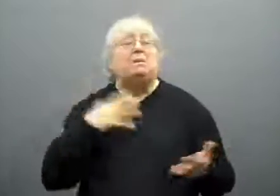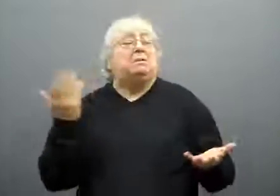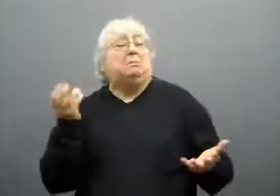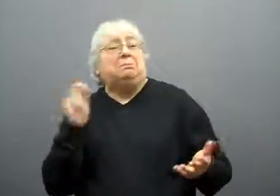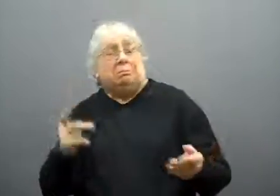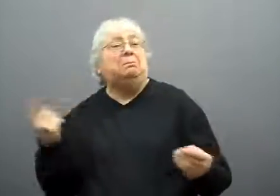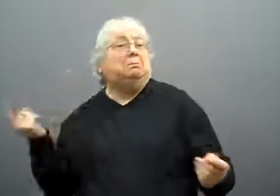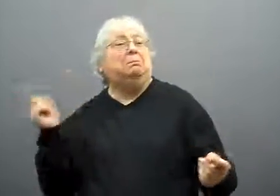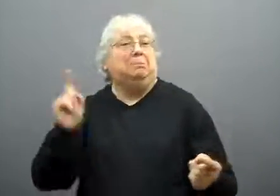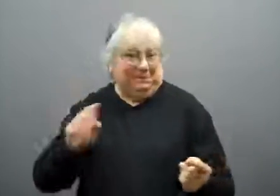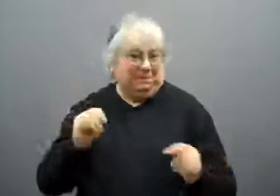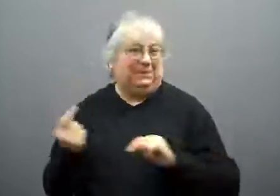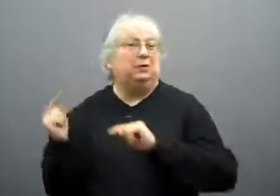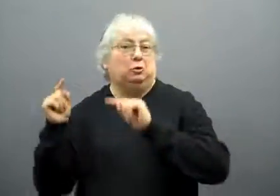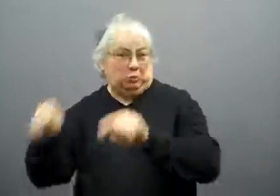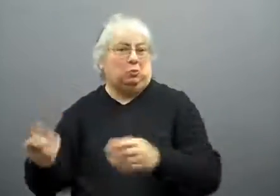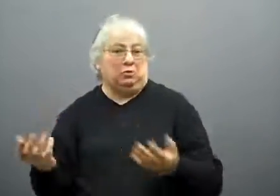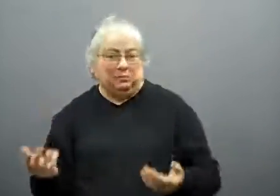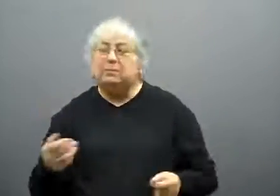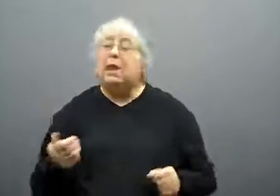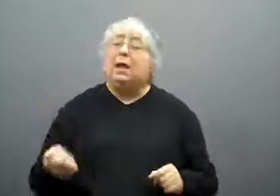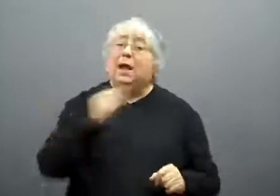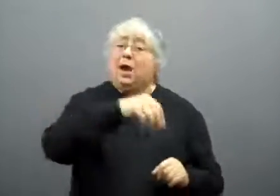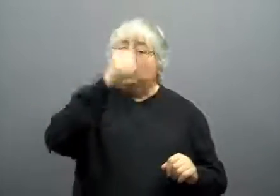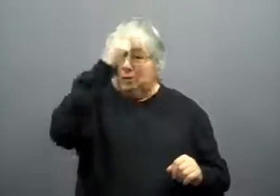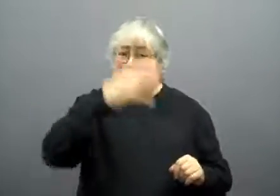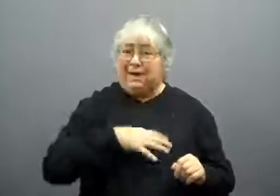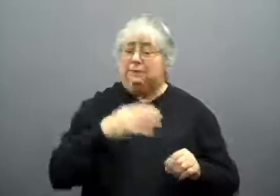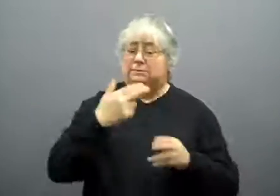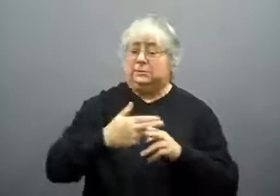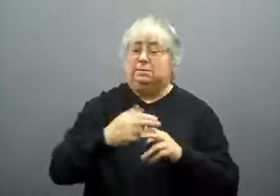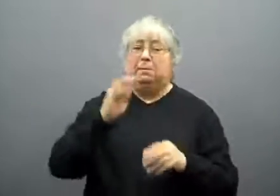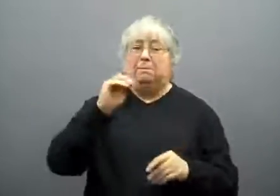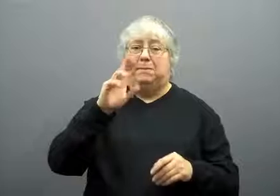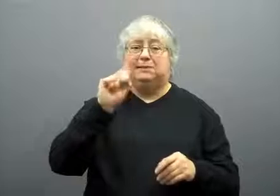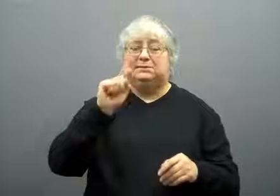She was arriving there for that appointment.